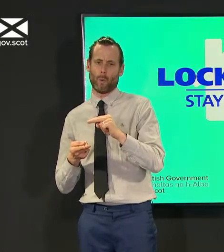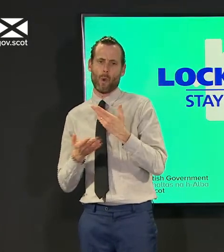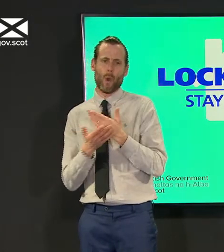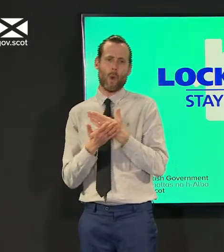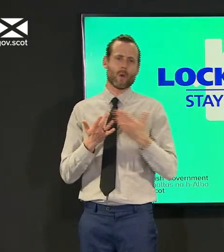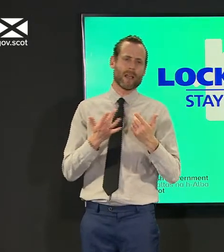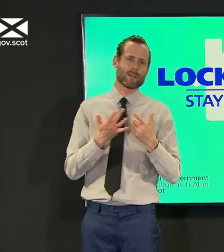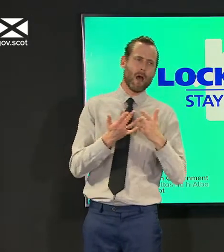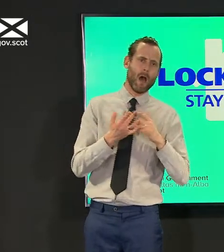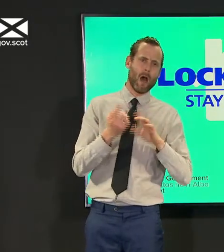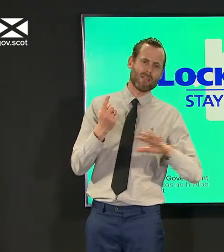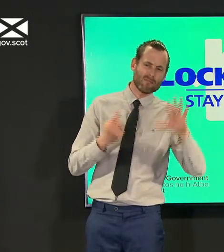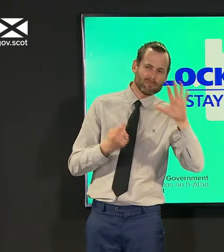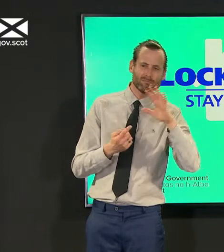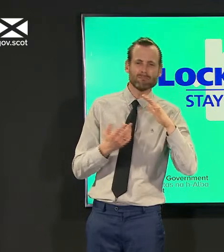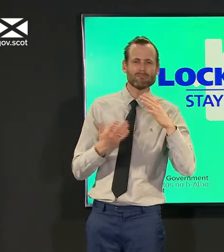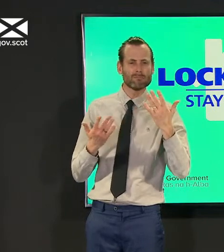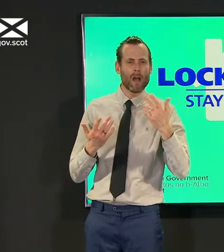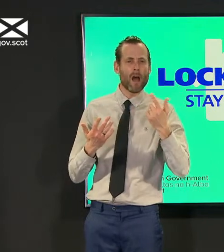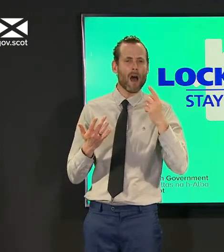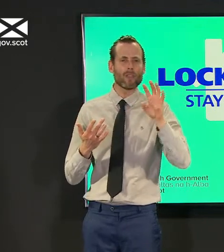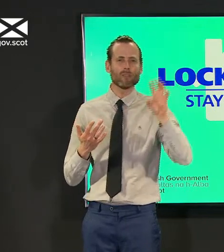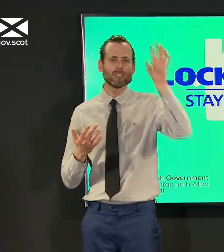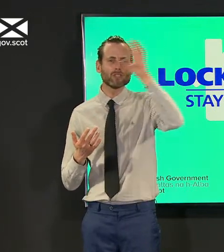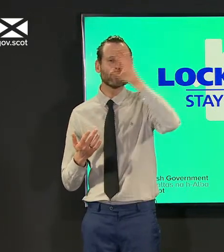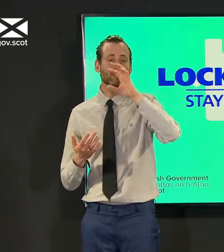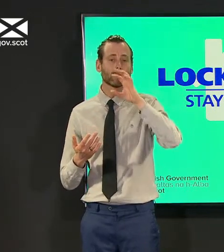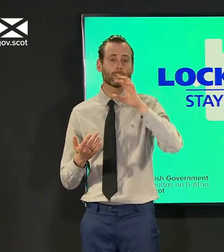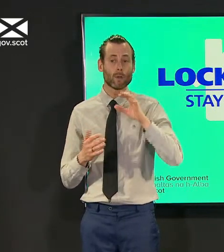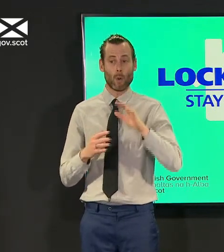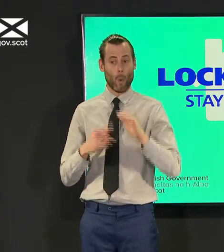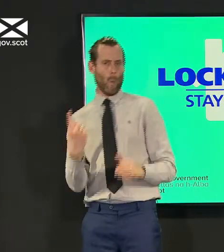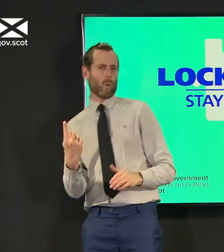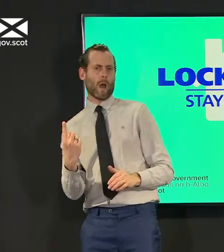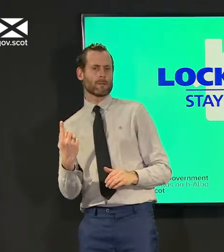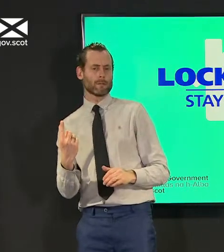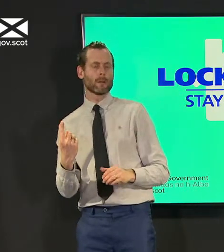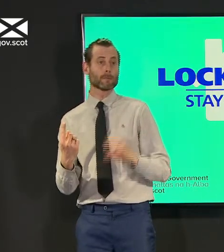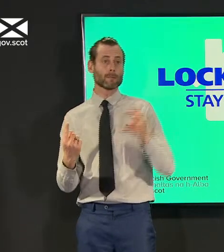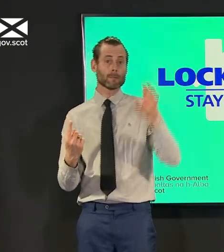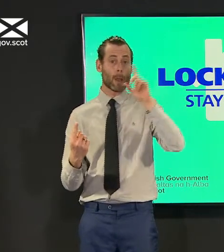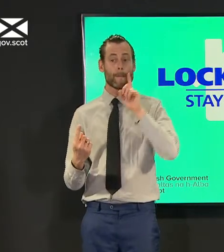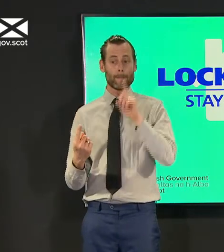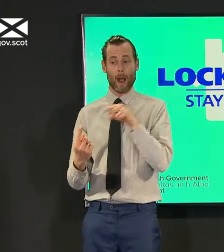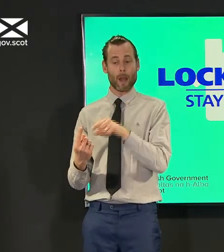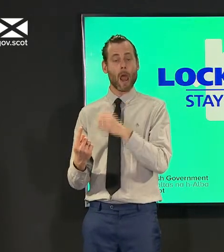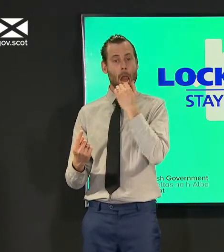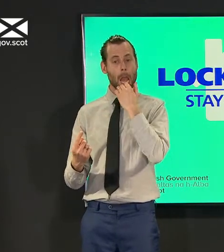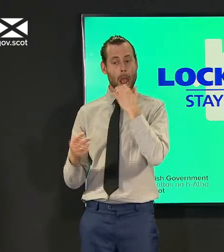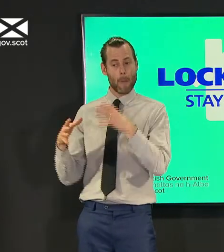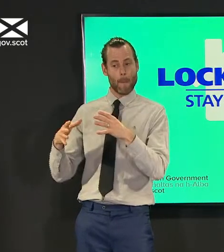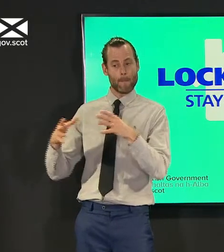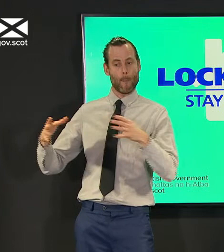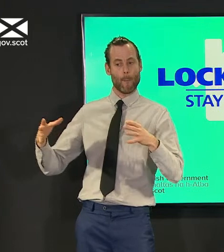it was lower than other boards it's caught up a bit still a little bit lower than other boards